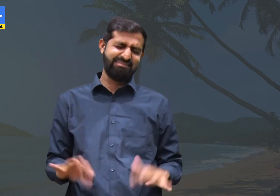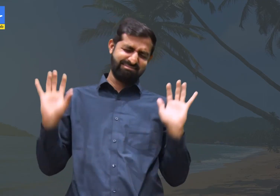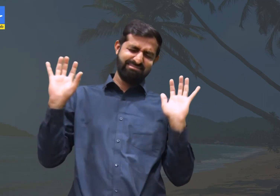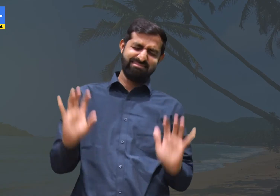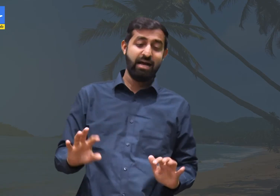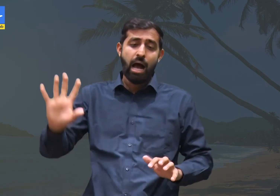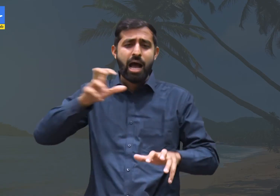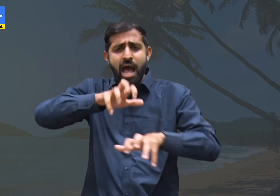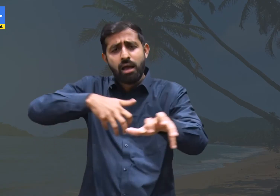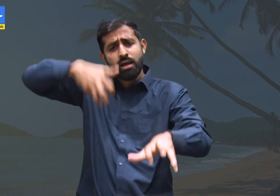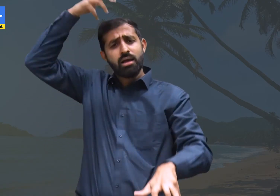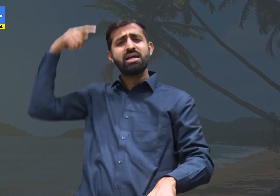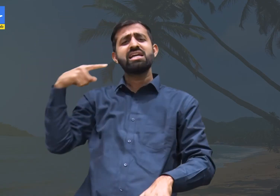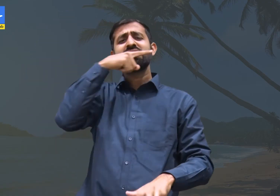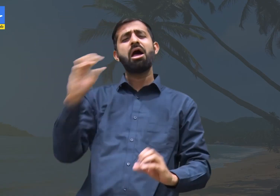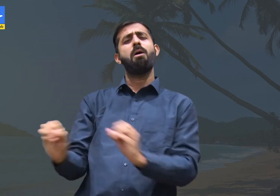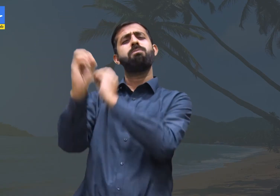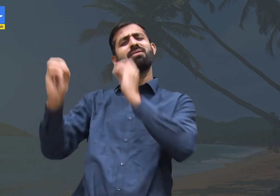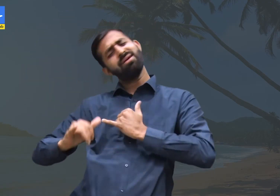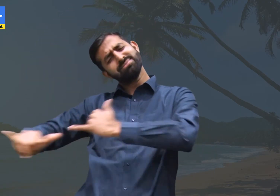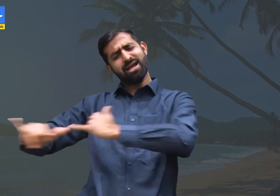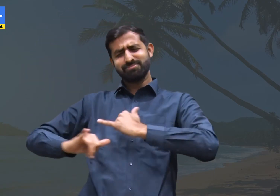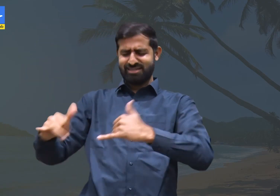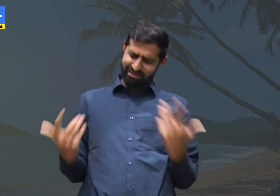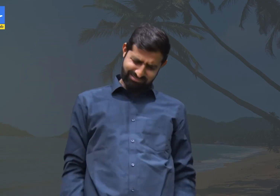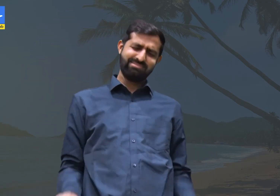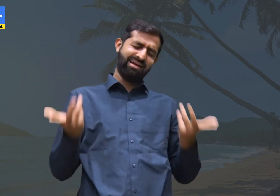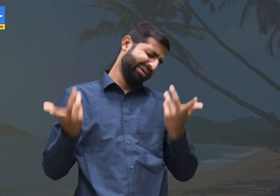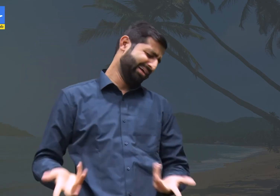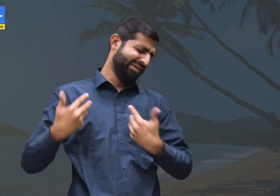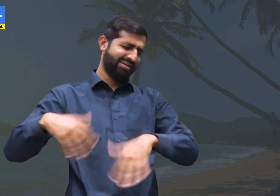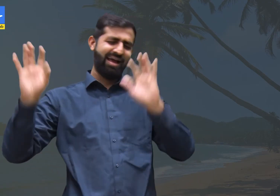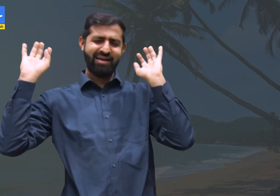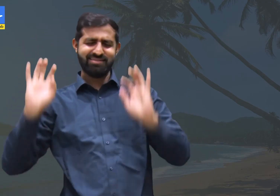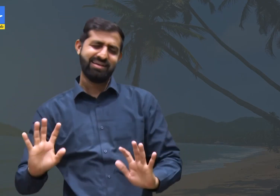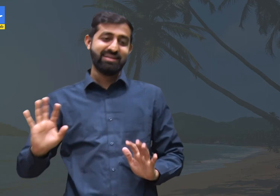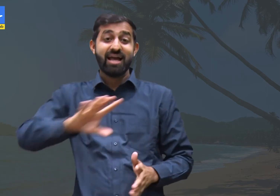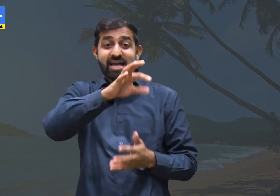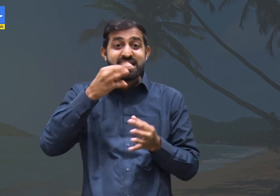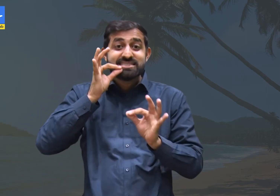It doesn't matter. Even the tiger doesn't brush his teeth. So why should we?